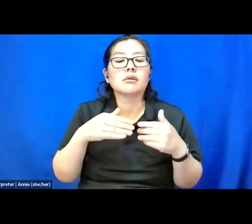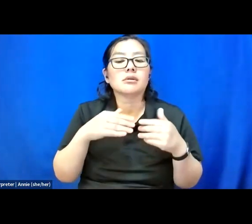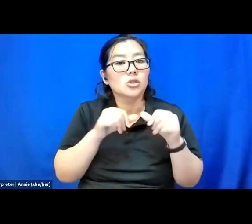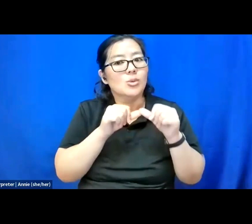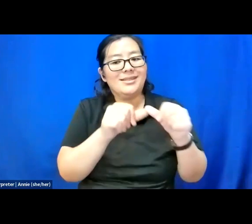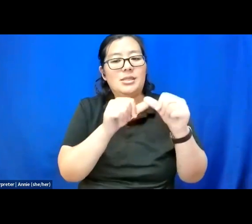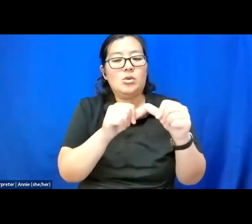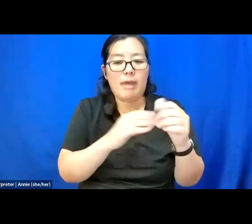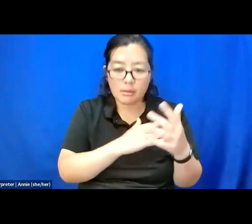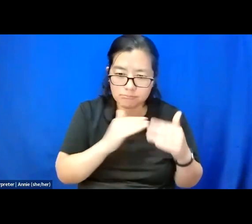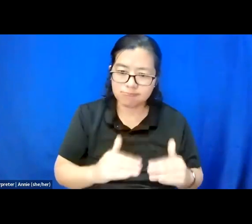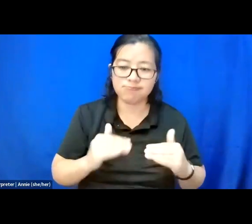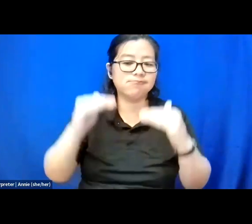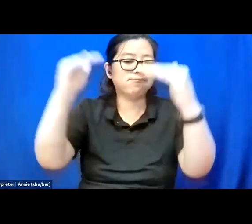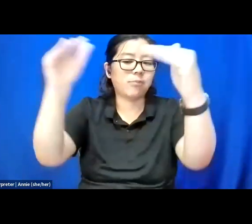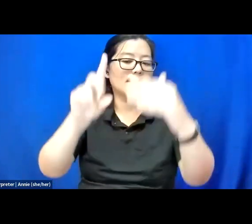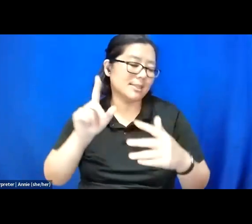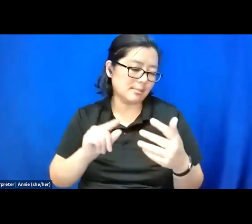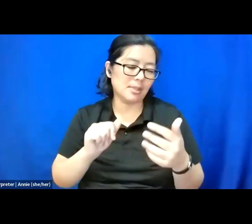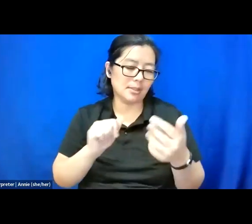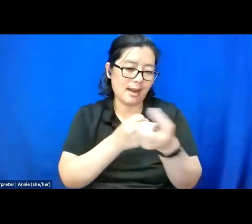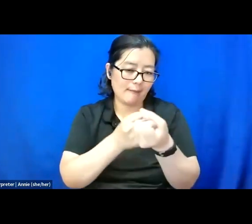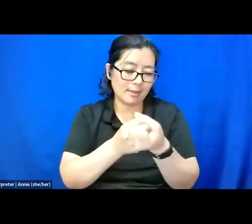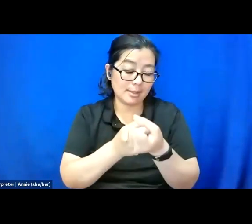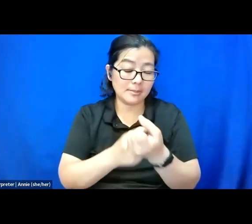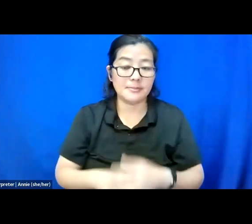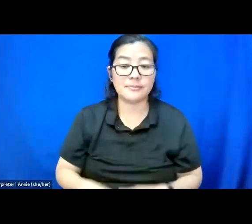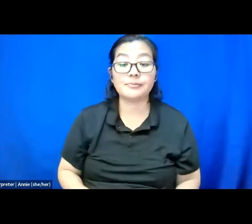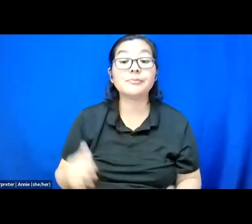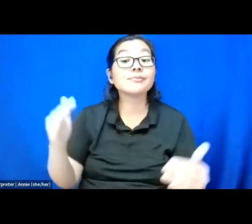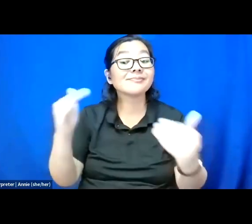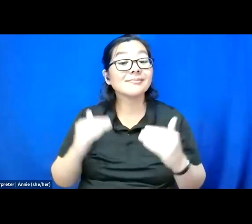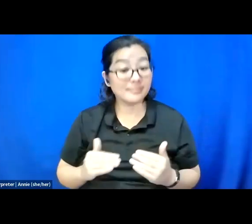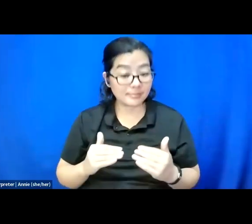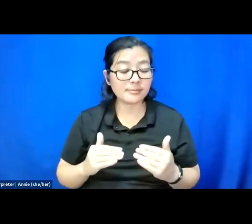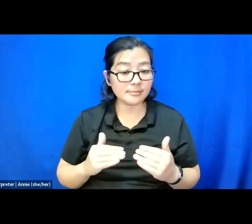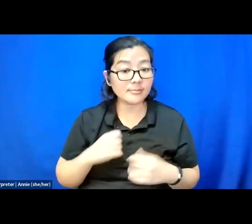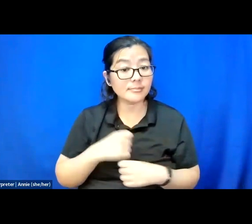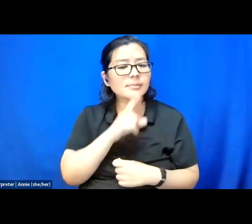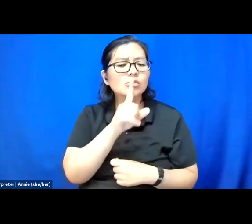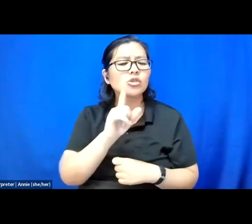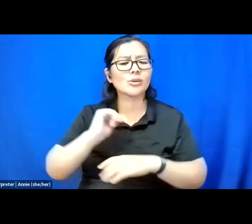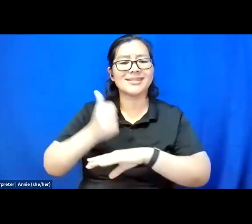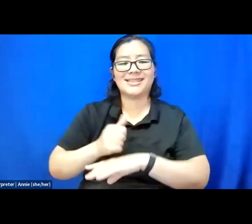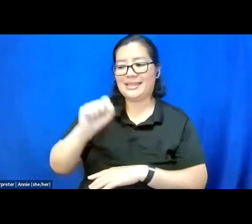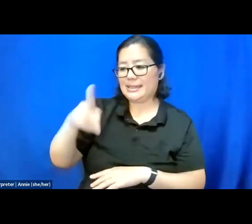Next, make sure that you are building space for yourself.